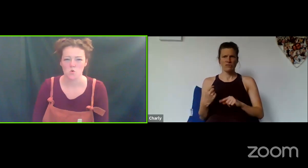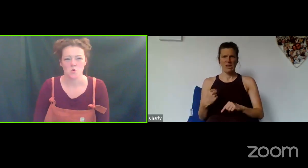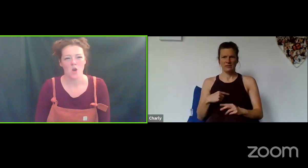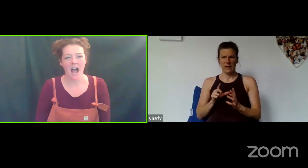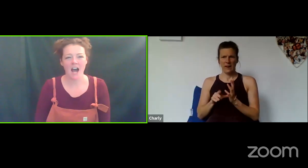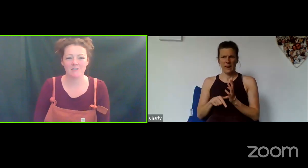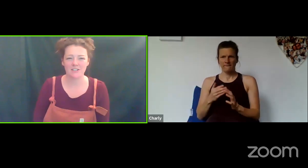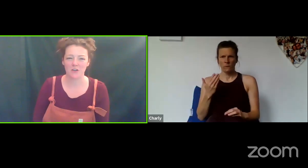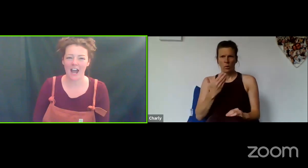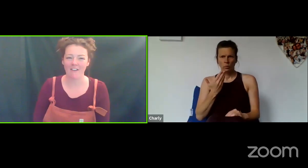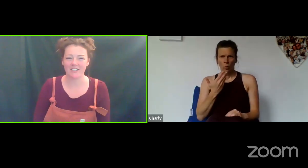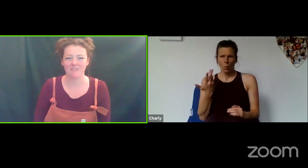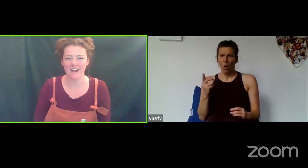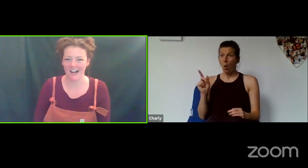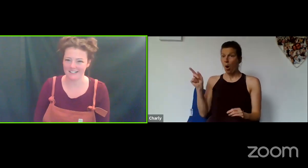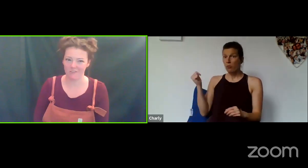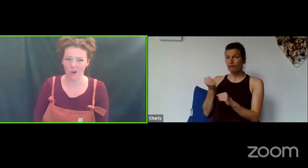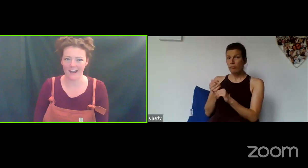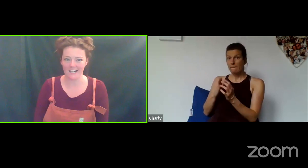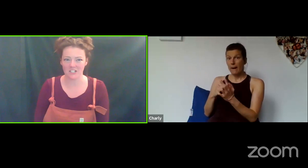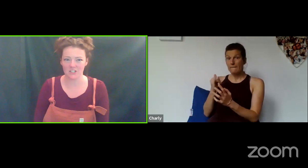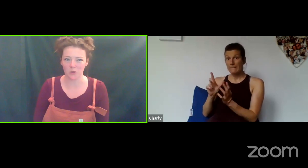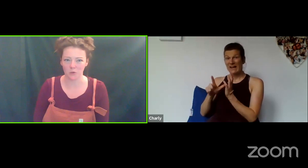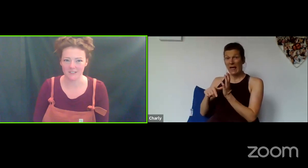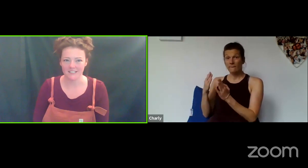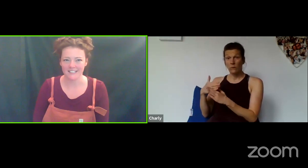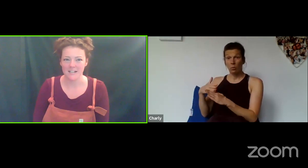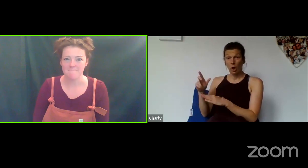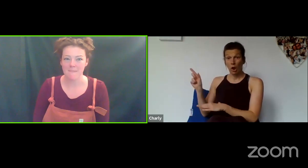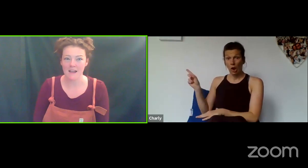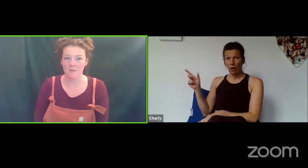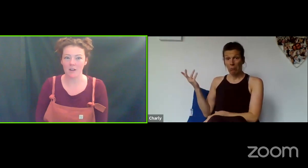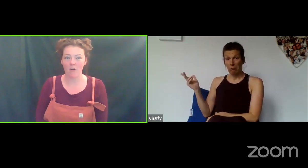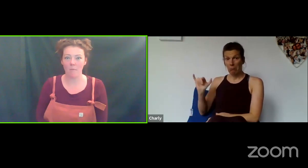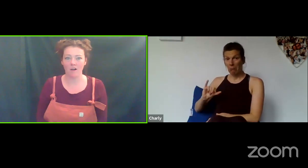How does your character react if you're late to school. Maybe Grandma's